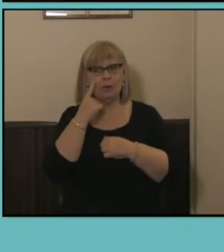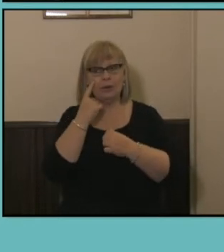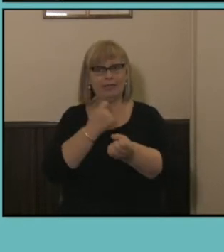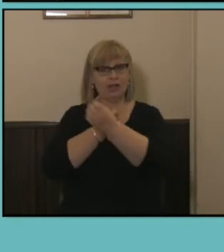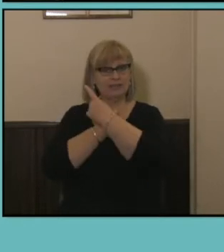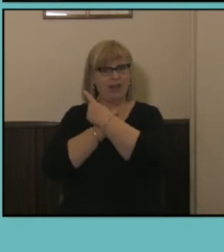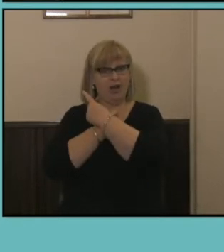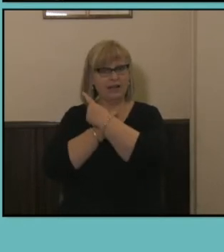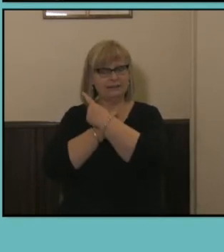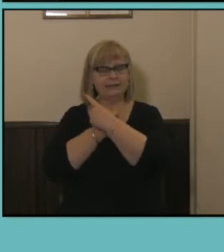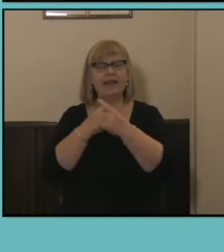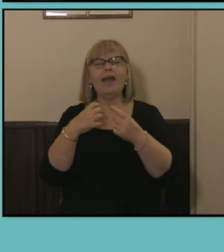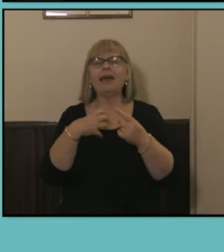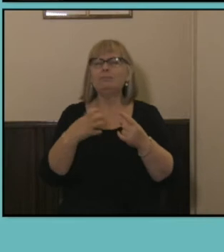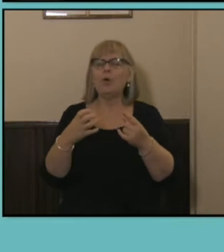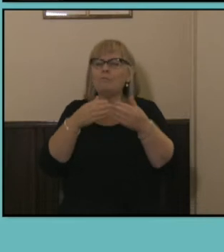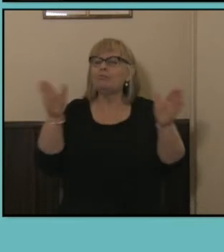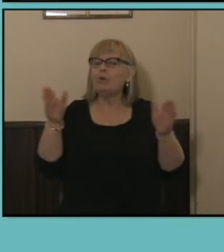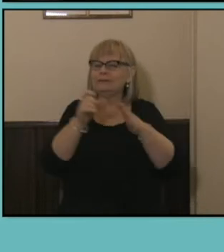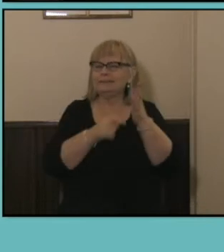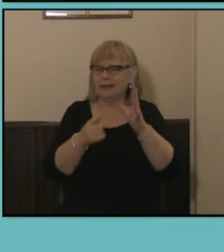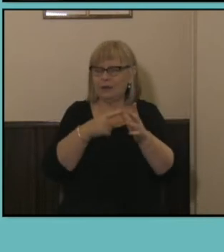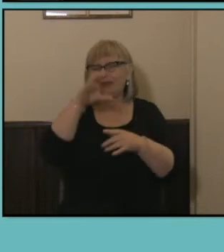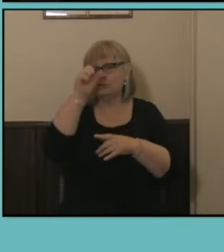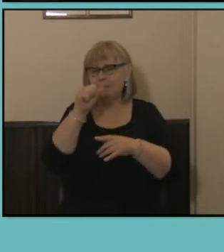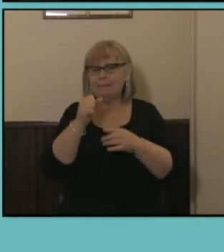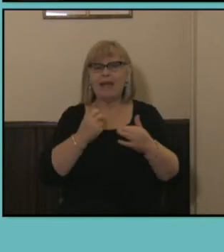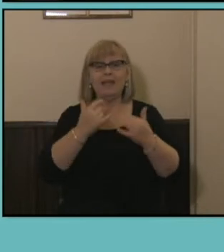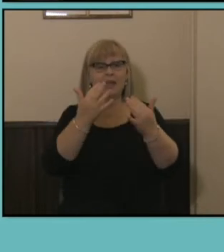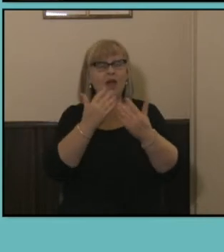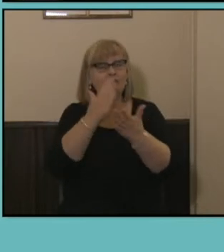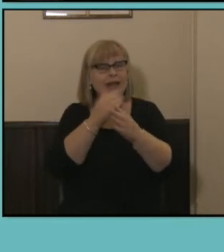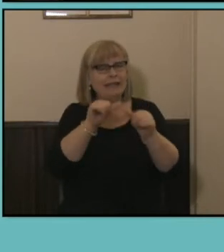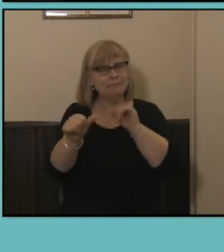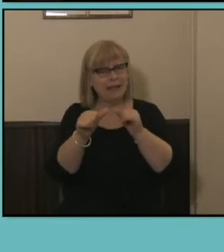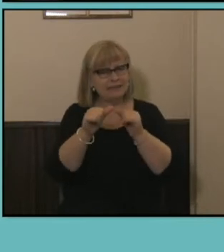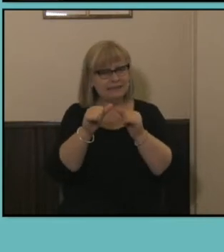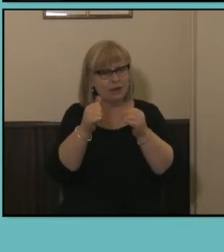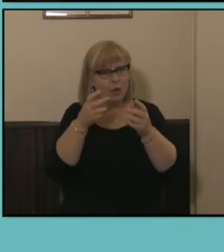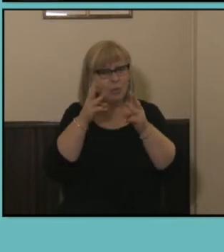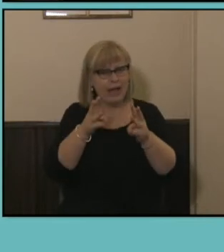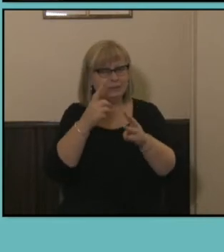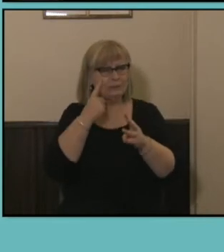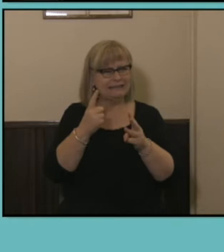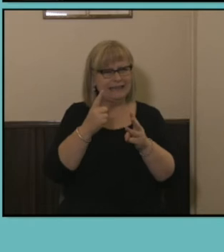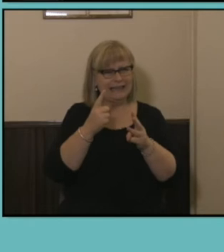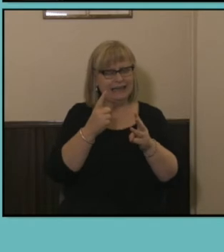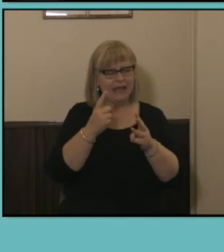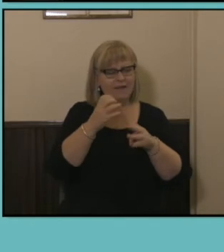and data more broadly to remember that the Census isn't the best source when it comes to looking at movement estimates from one period to the next,